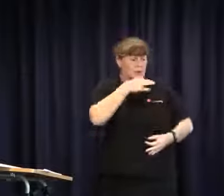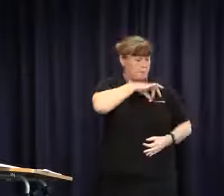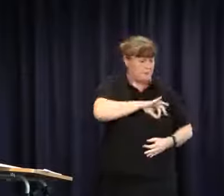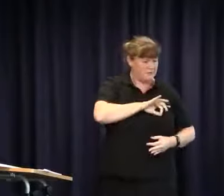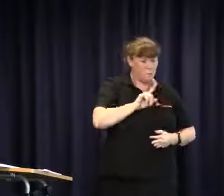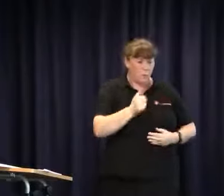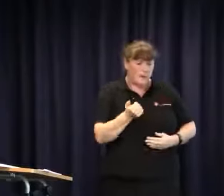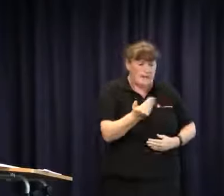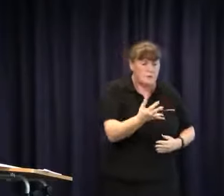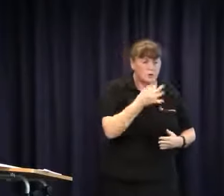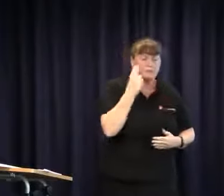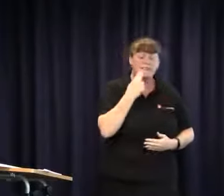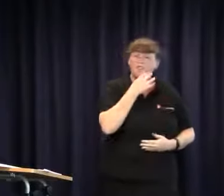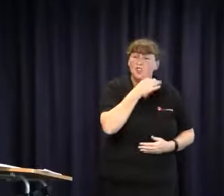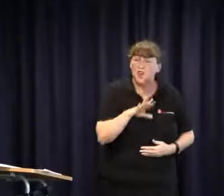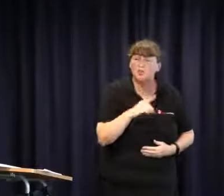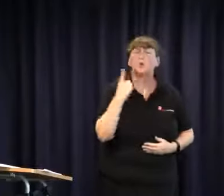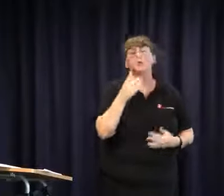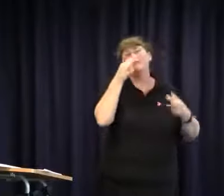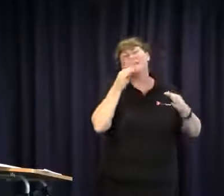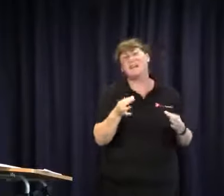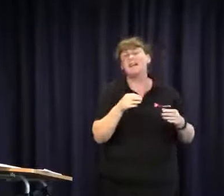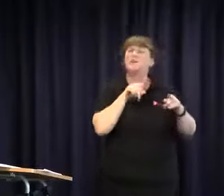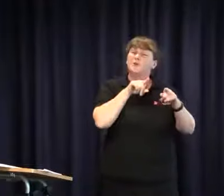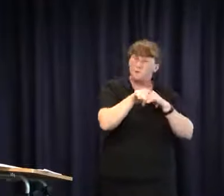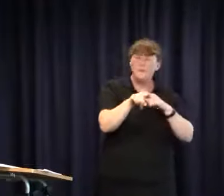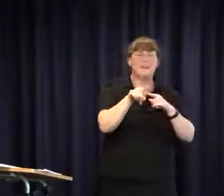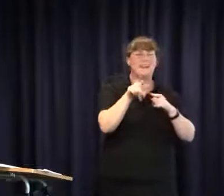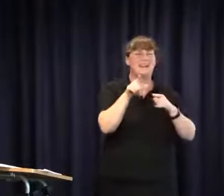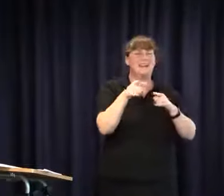time. But the discussions around what's appropriate for the deaf child take place and generally